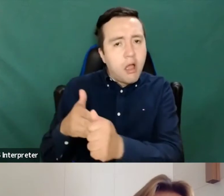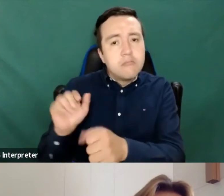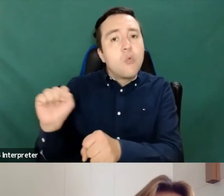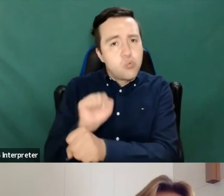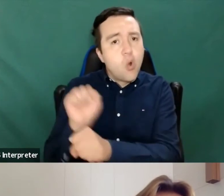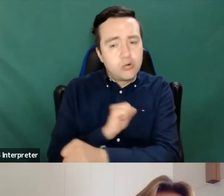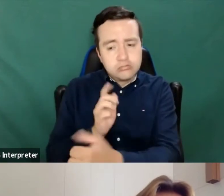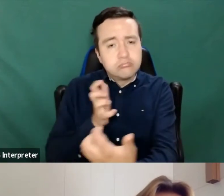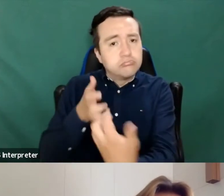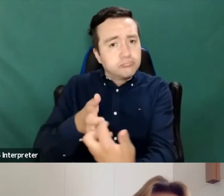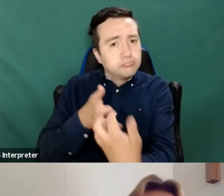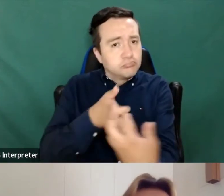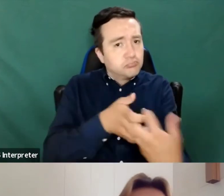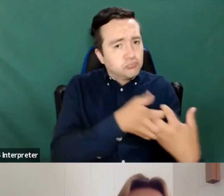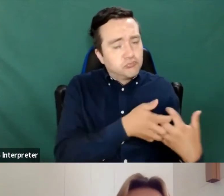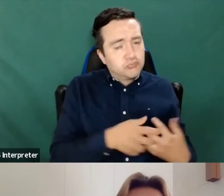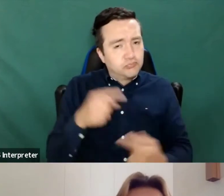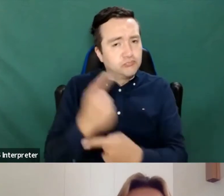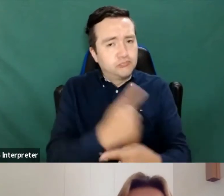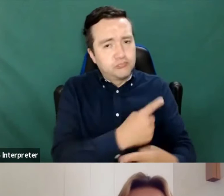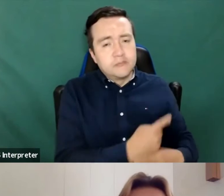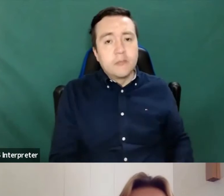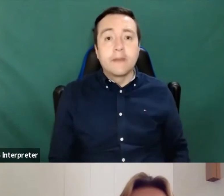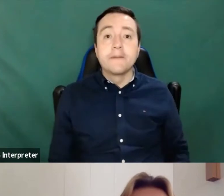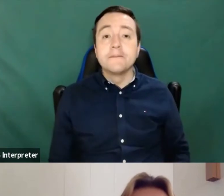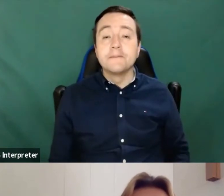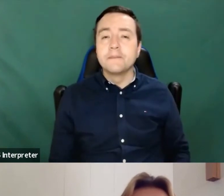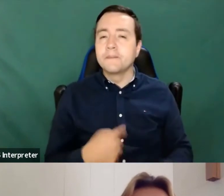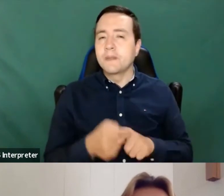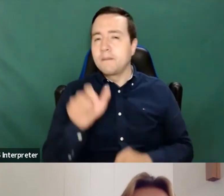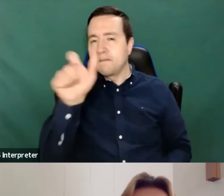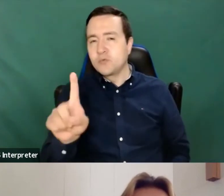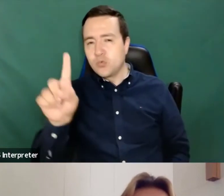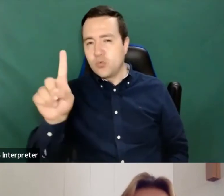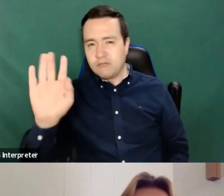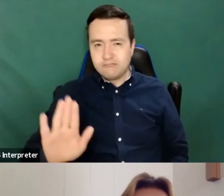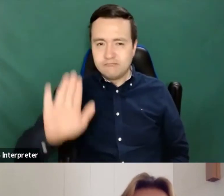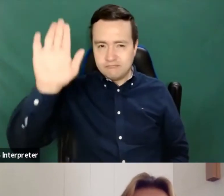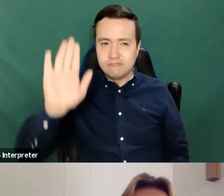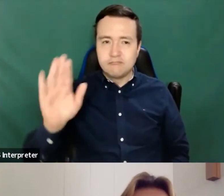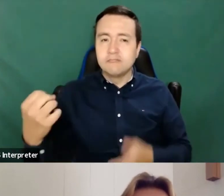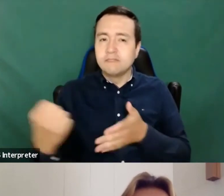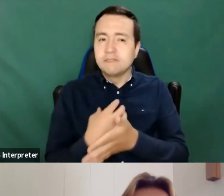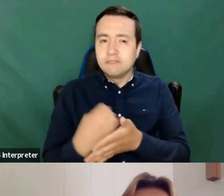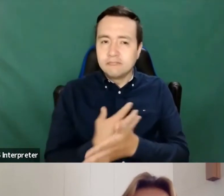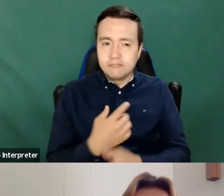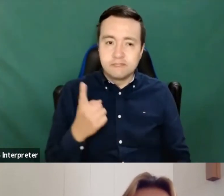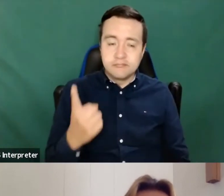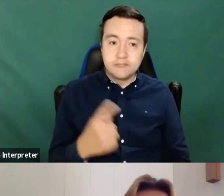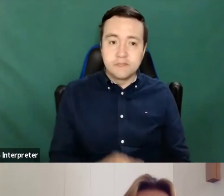We also heard from one of our participants who is a screen reader user who says that